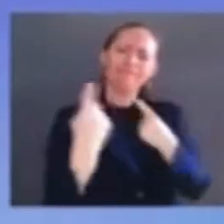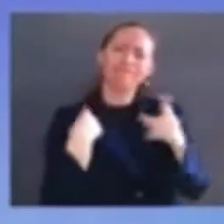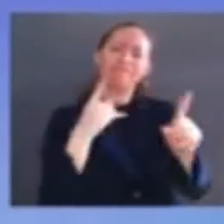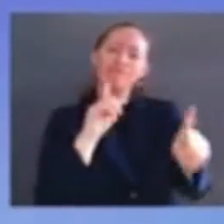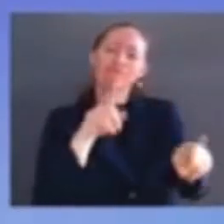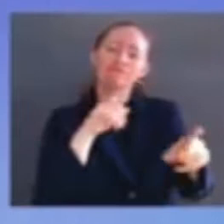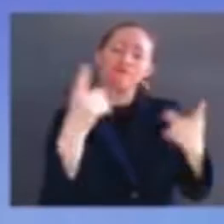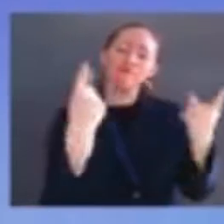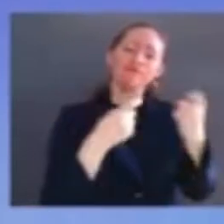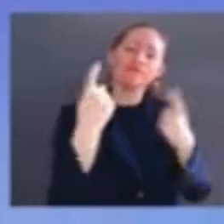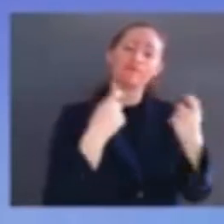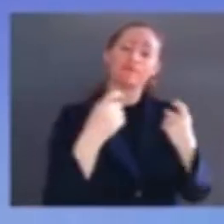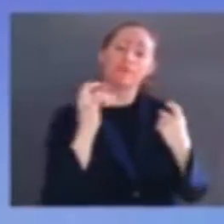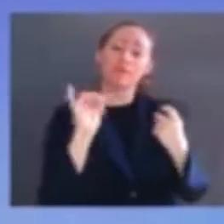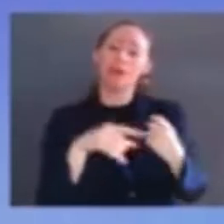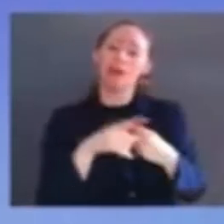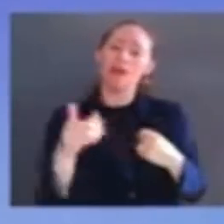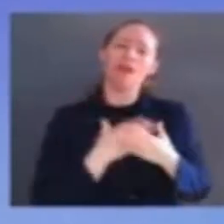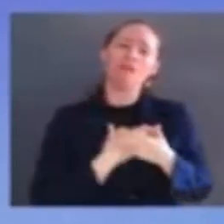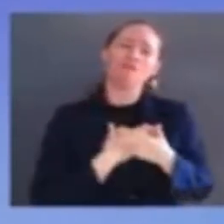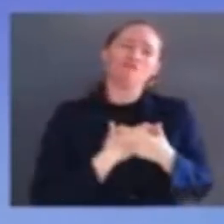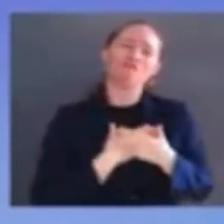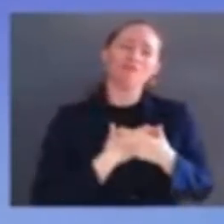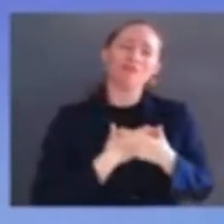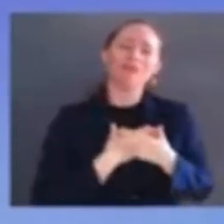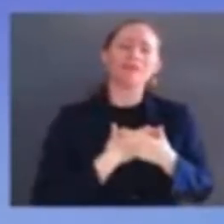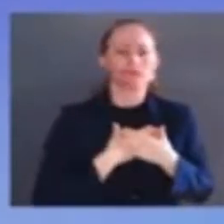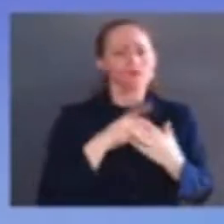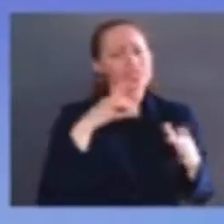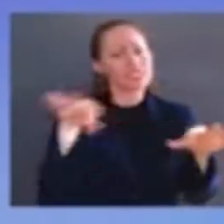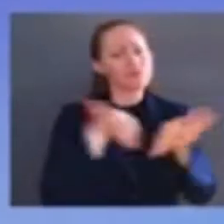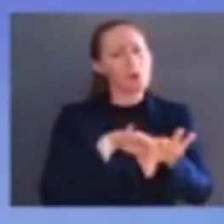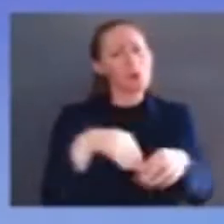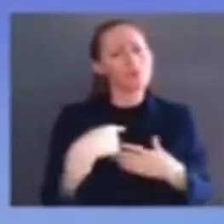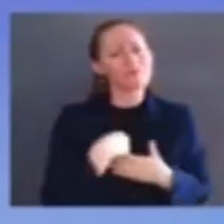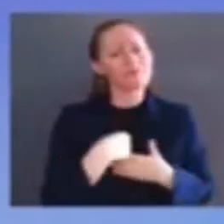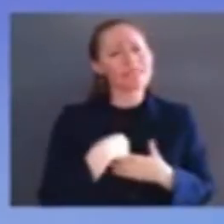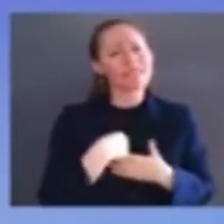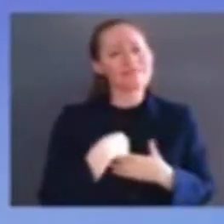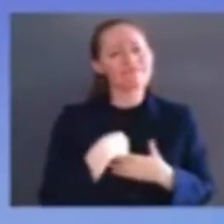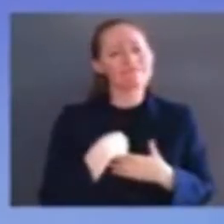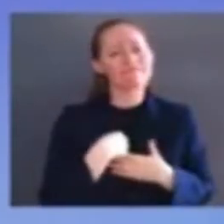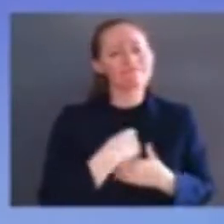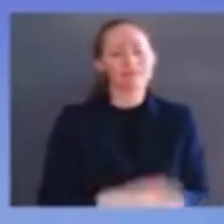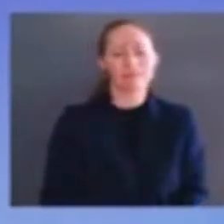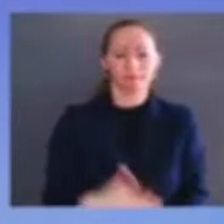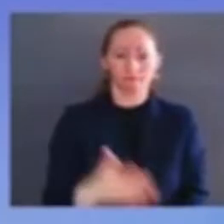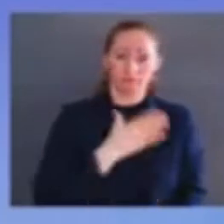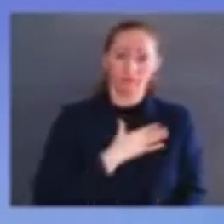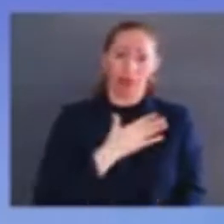i have dedicated my career to public service because i love this country and our constitution